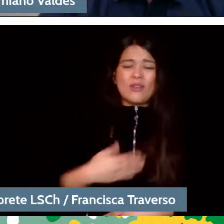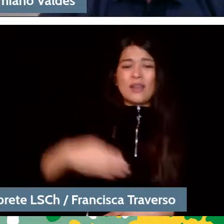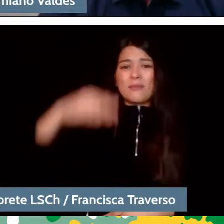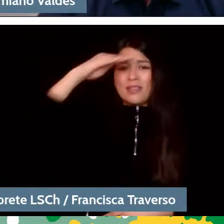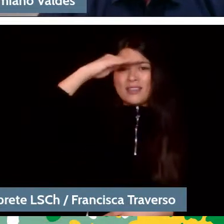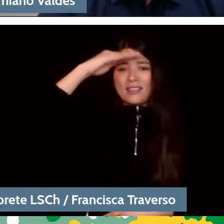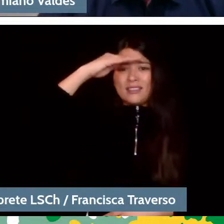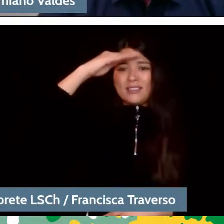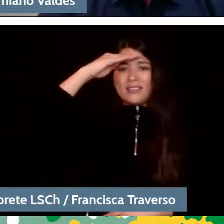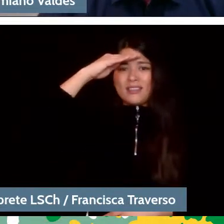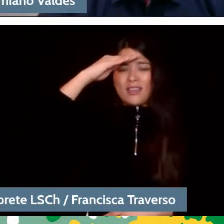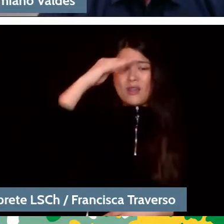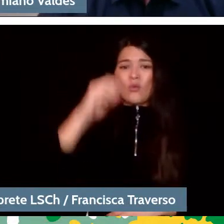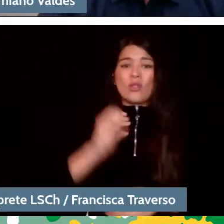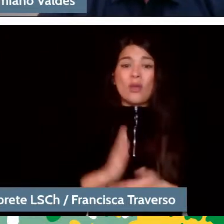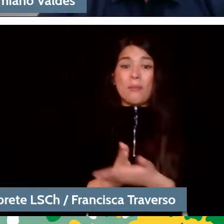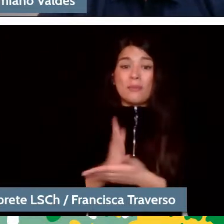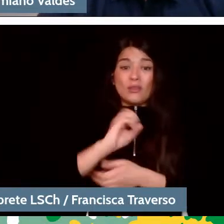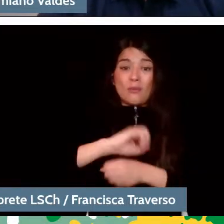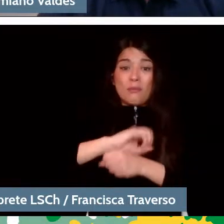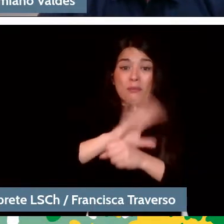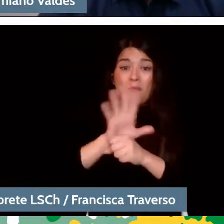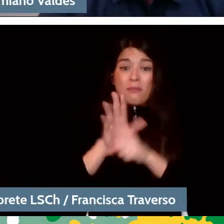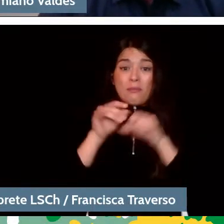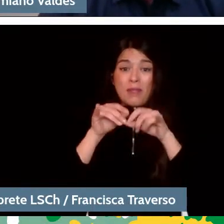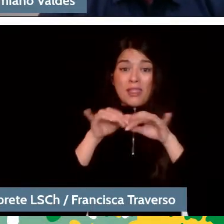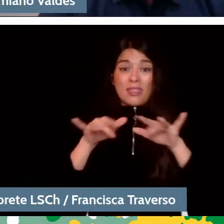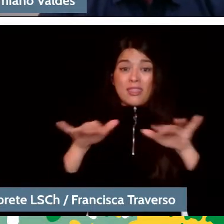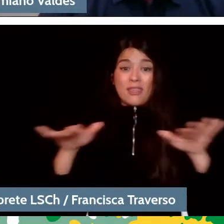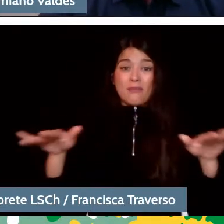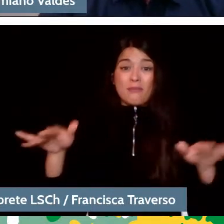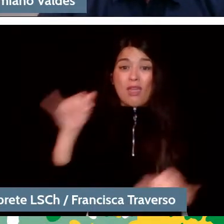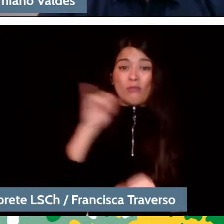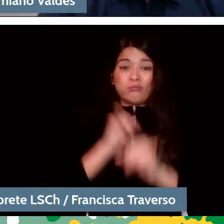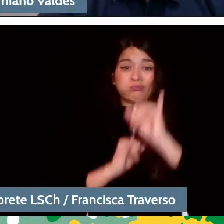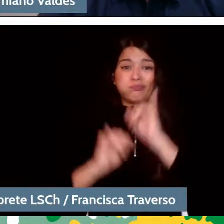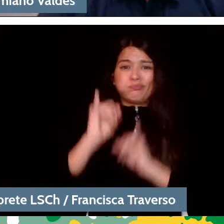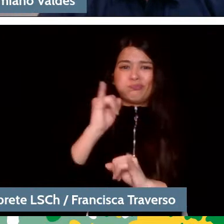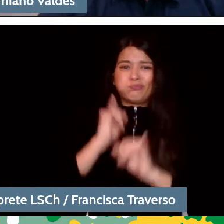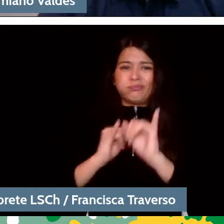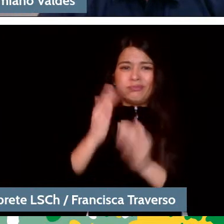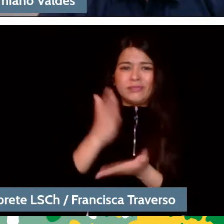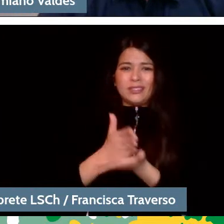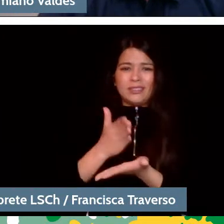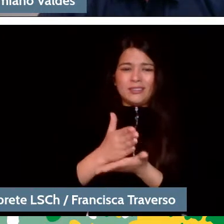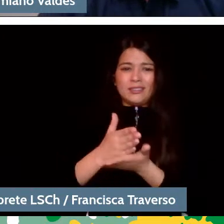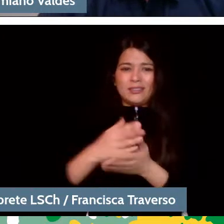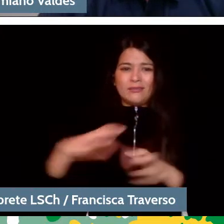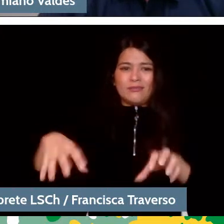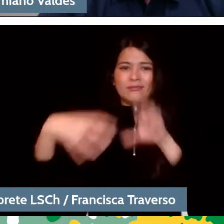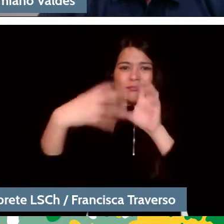When the pandemic came, we did online classes and I had to see something that cannot be seen,